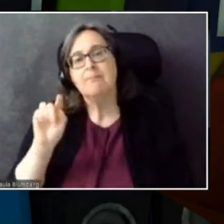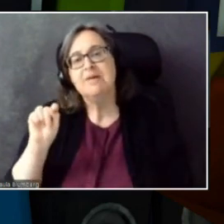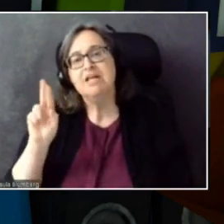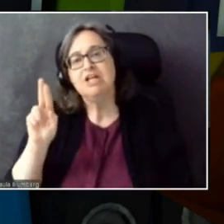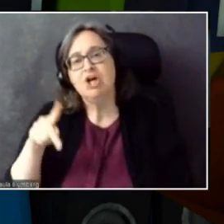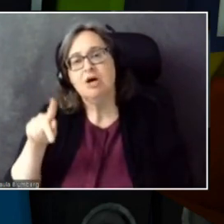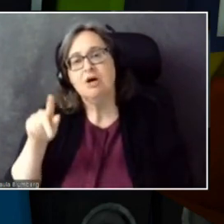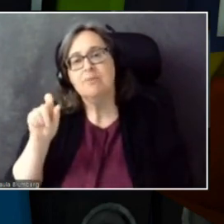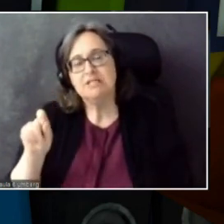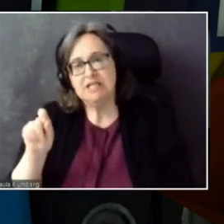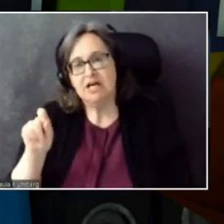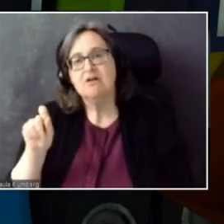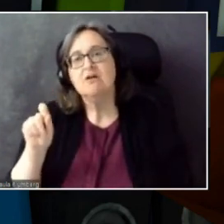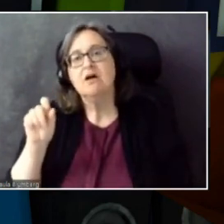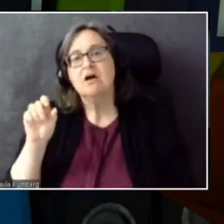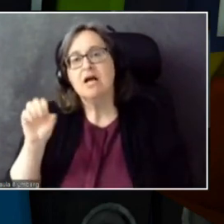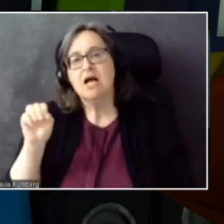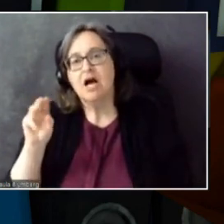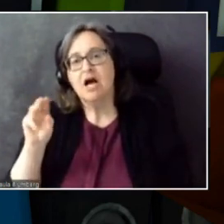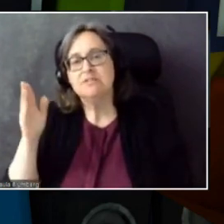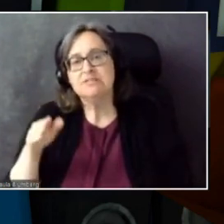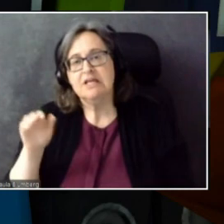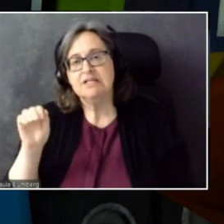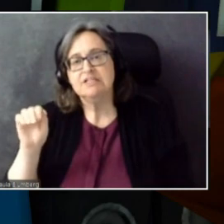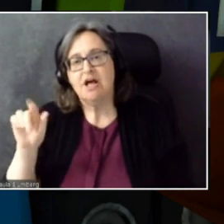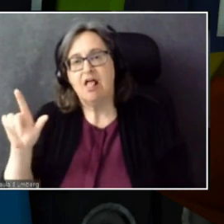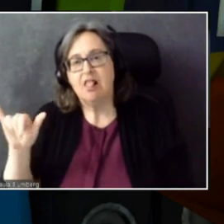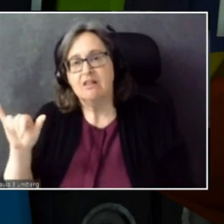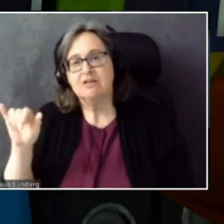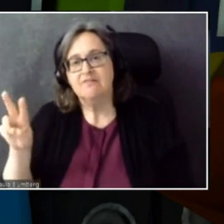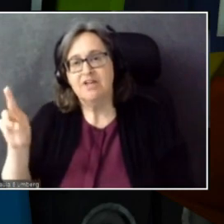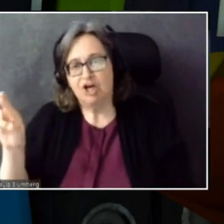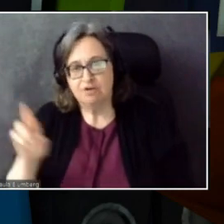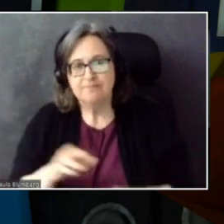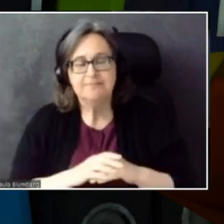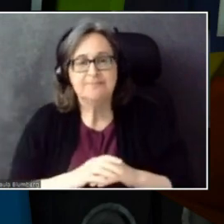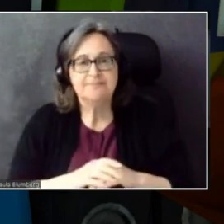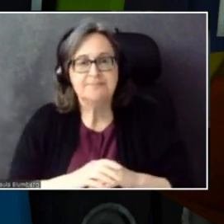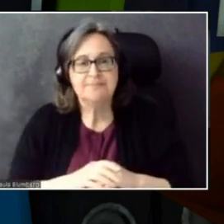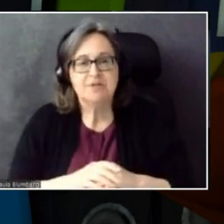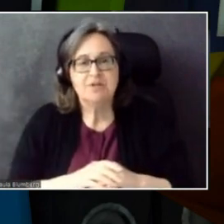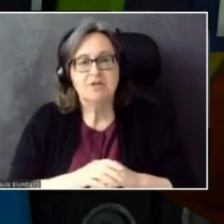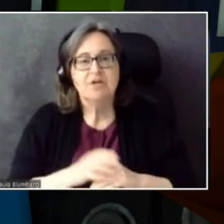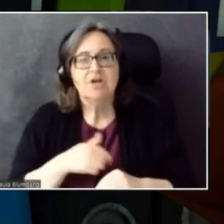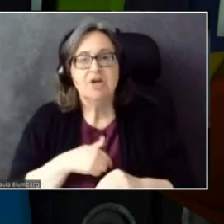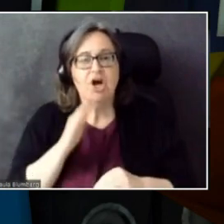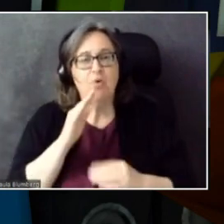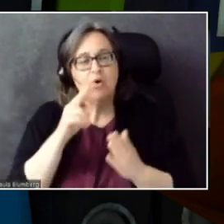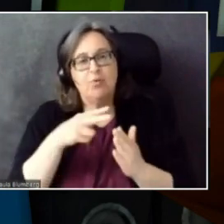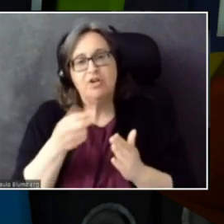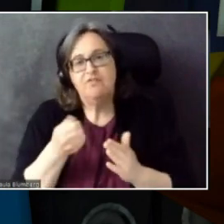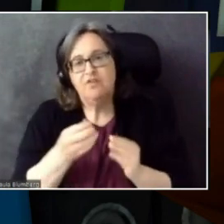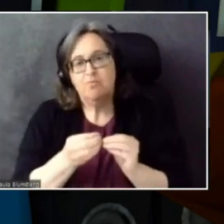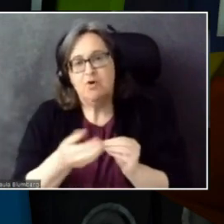and we'll be doing recaps on our blog at Equal Entry. I'll read a few more things here from YouTube.